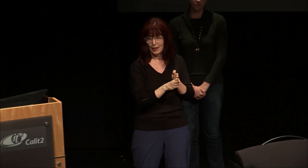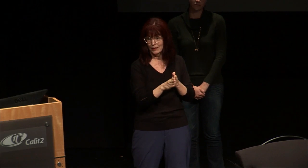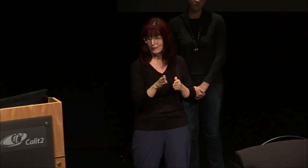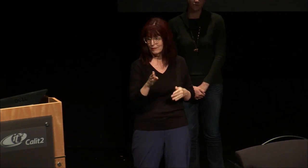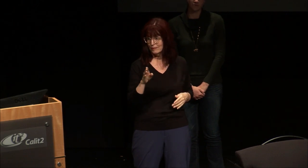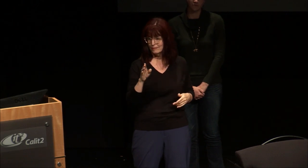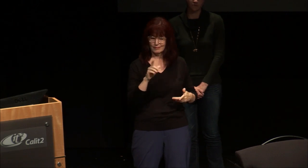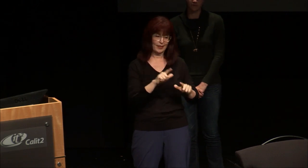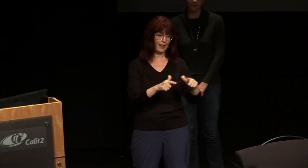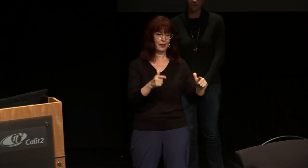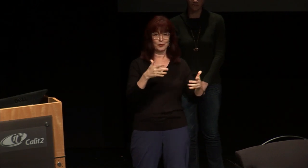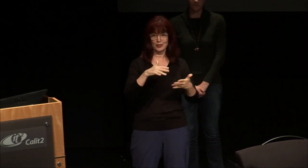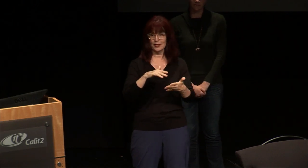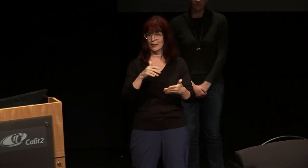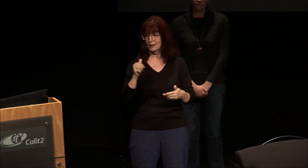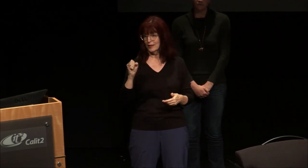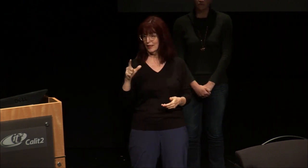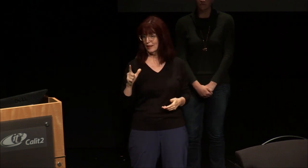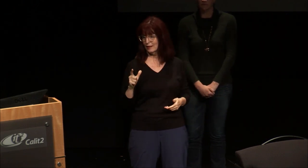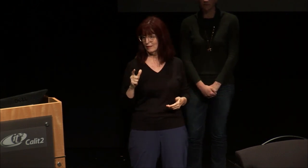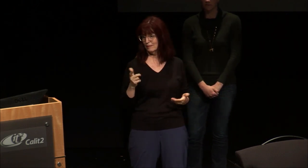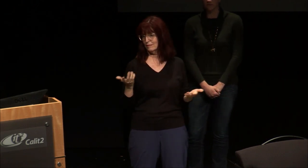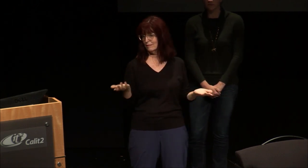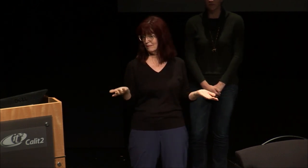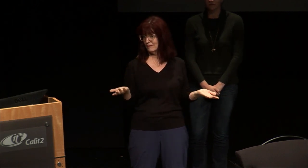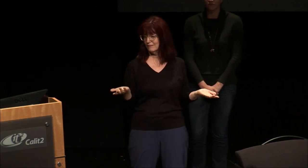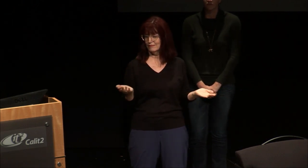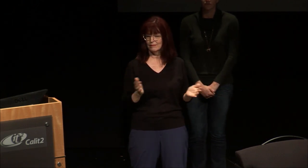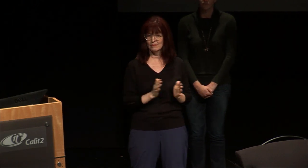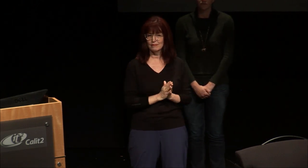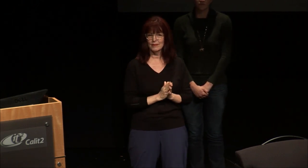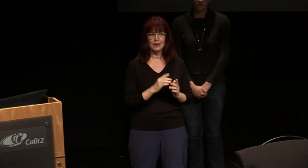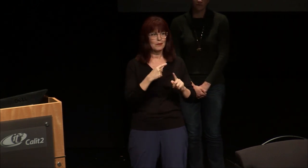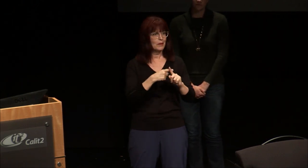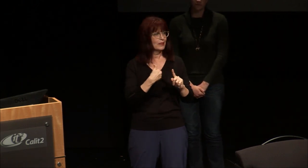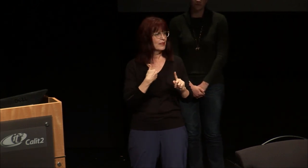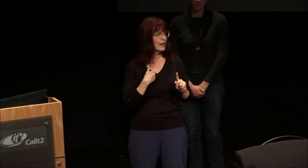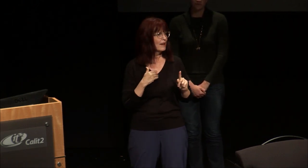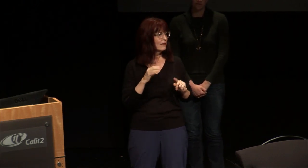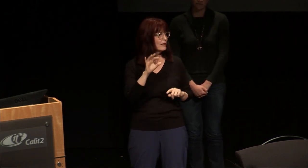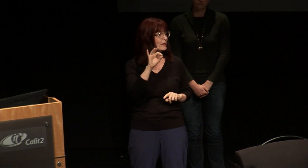you can now minor in the study of ASL